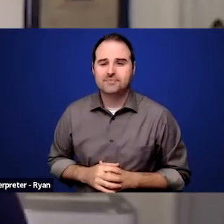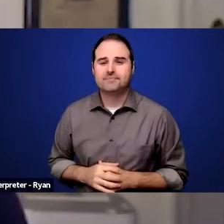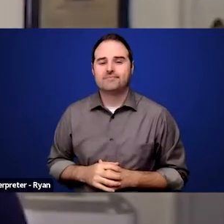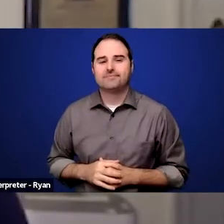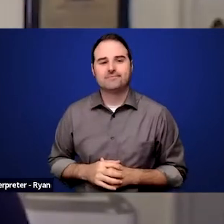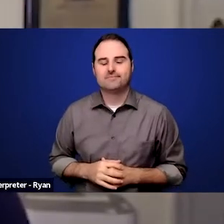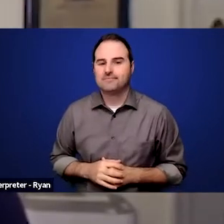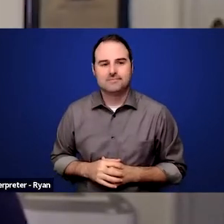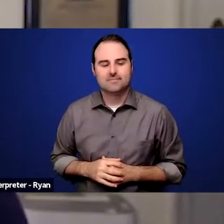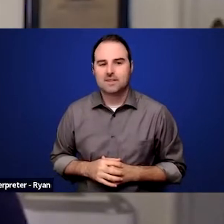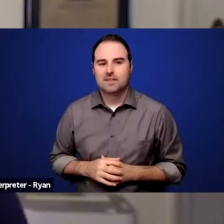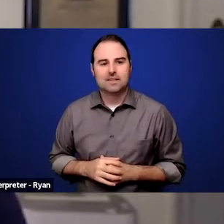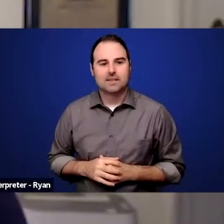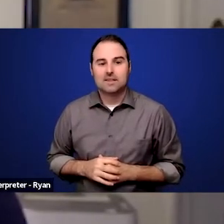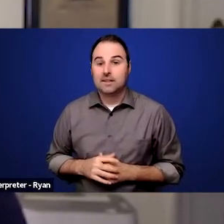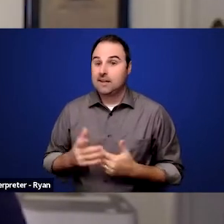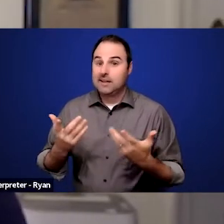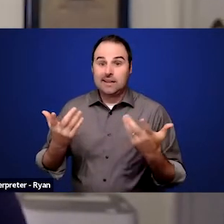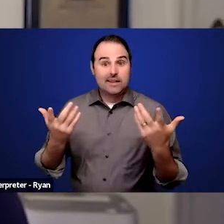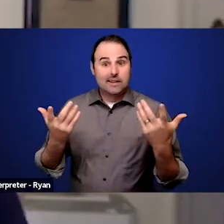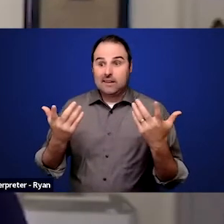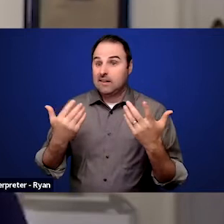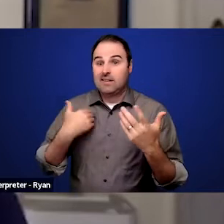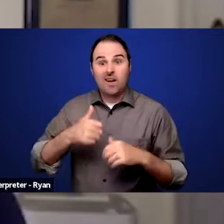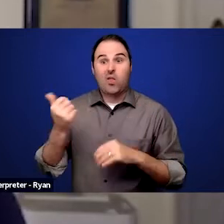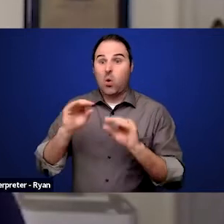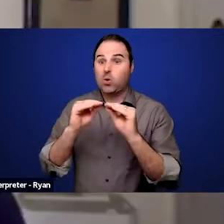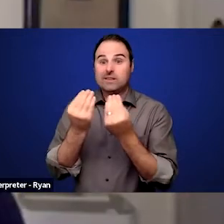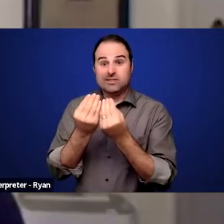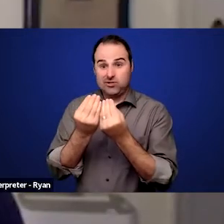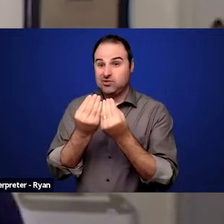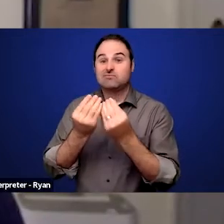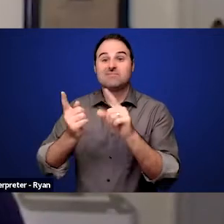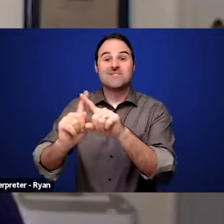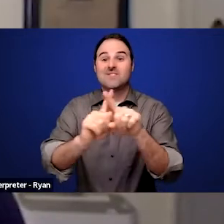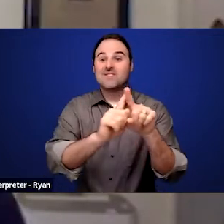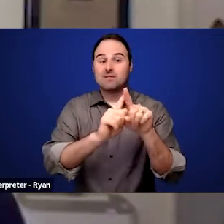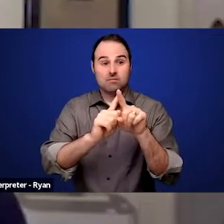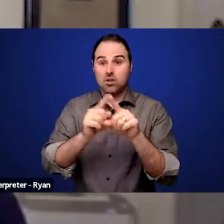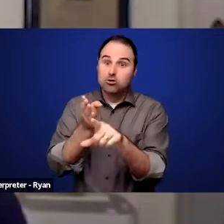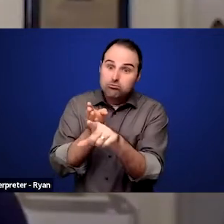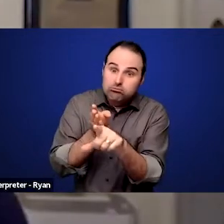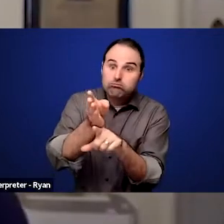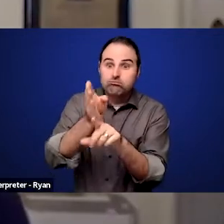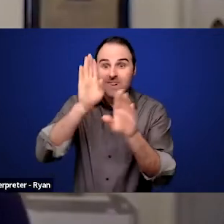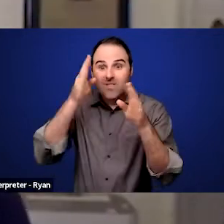not exclusively focusing on disability that are working on summer internship programs,